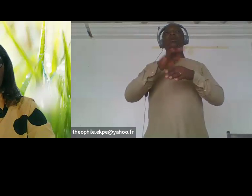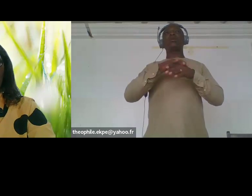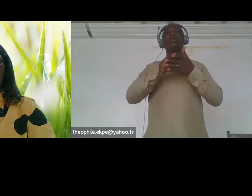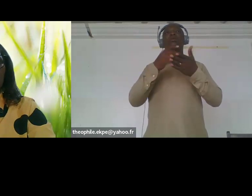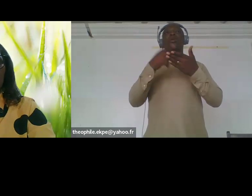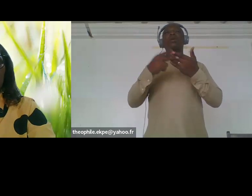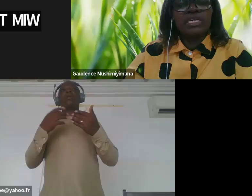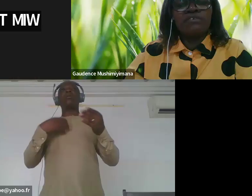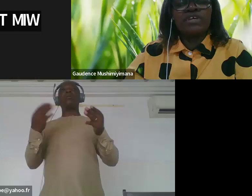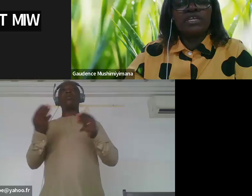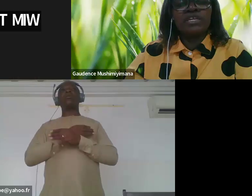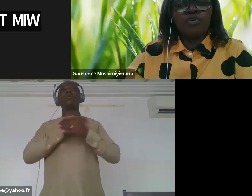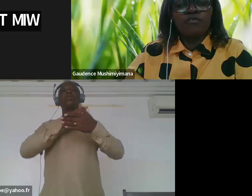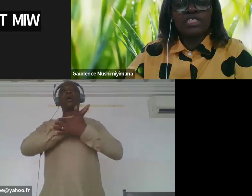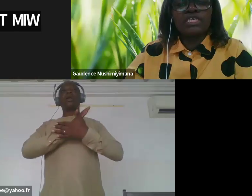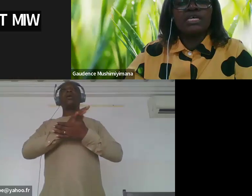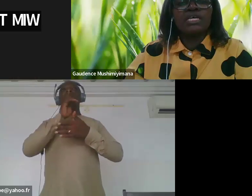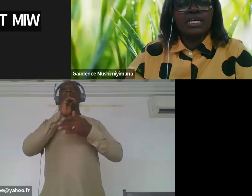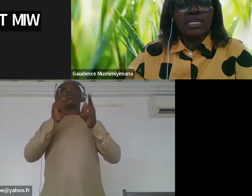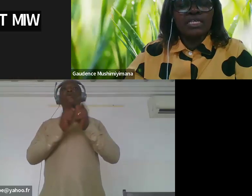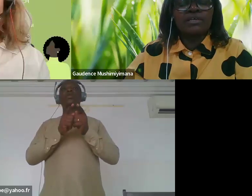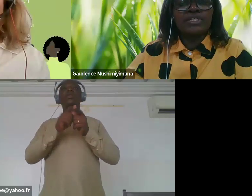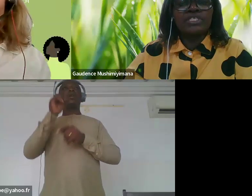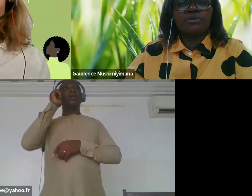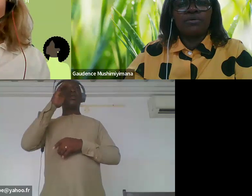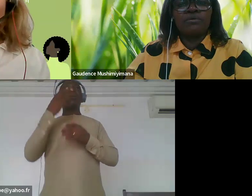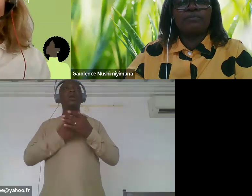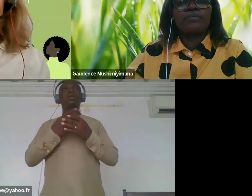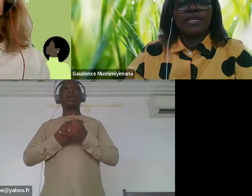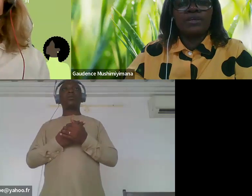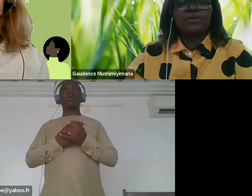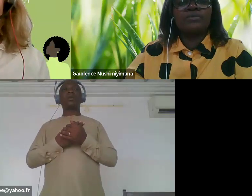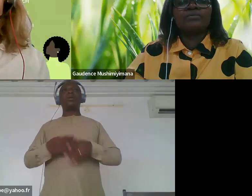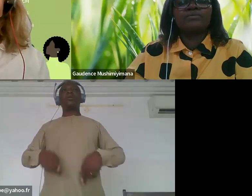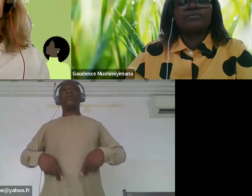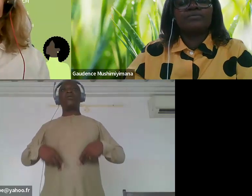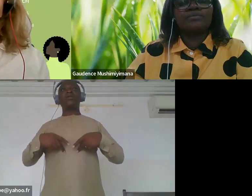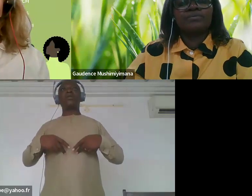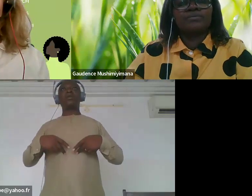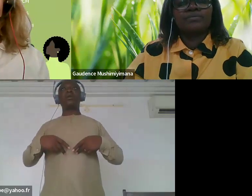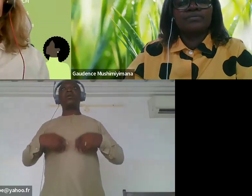mostly living in poverty is critical thank